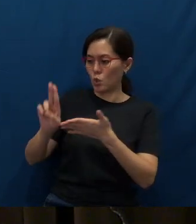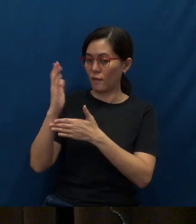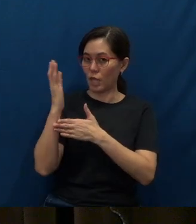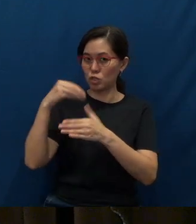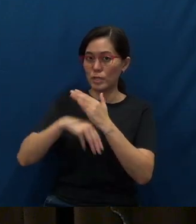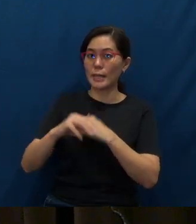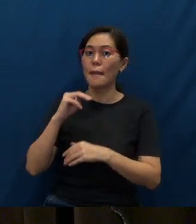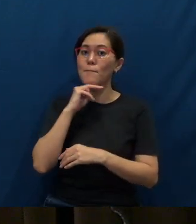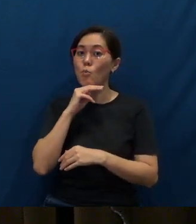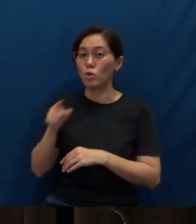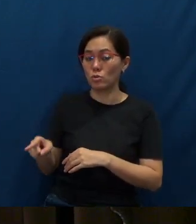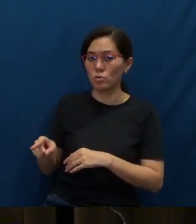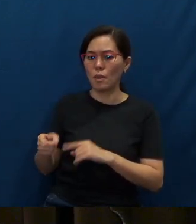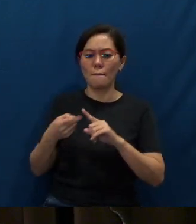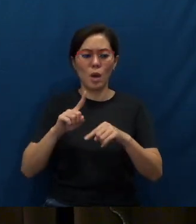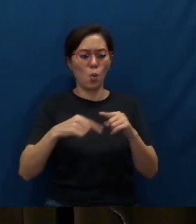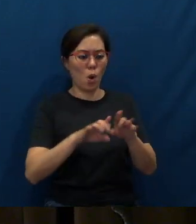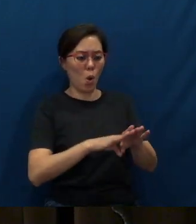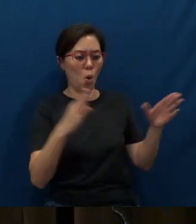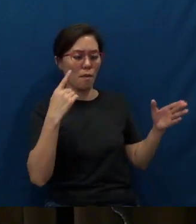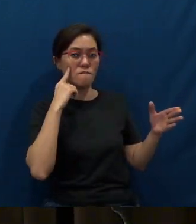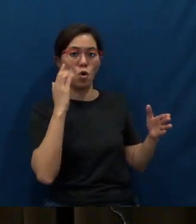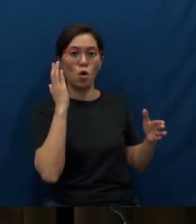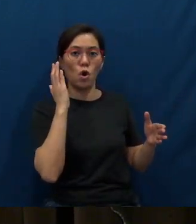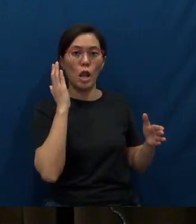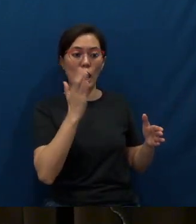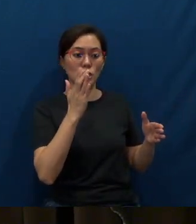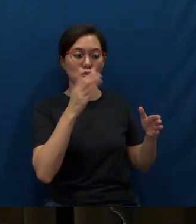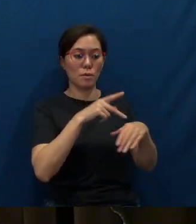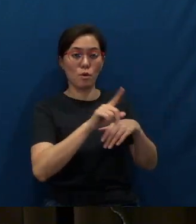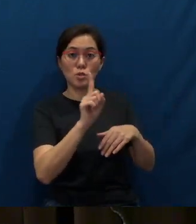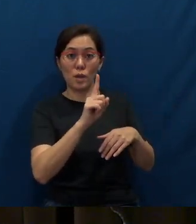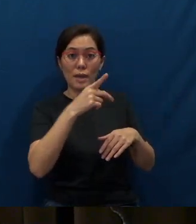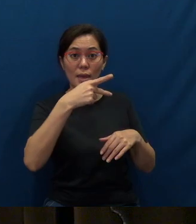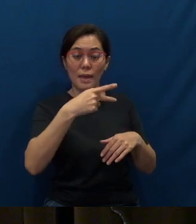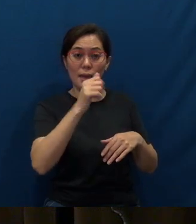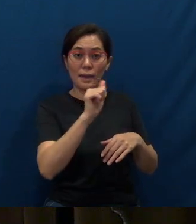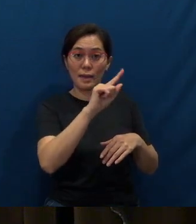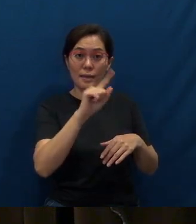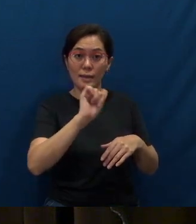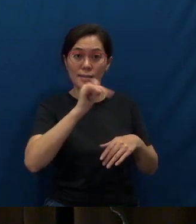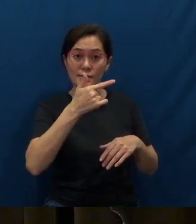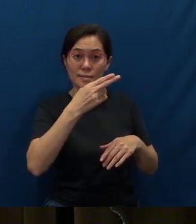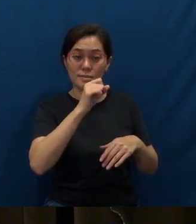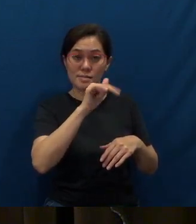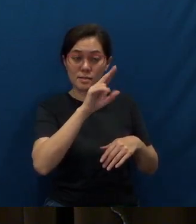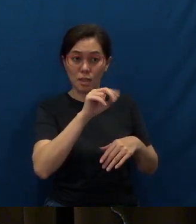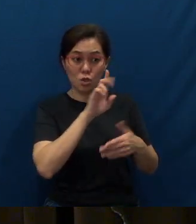But when an opening for a lecturer’s post in Kazakhstan, in a university in Kazakhstan,